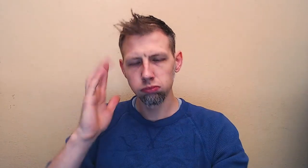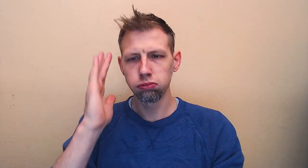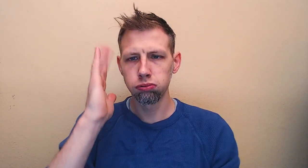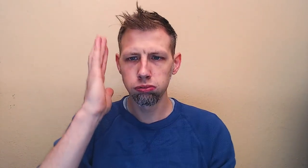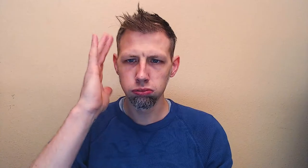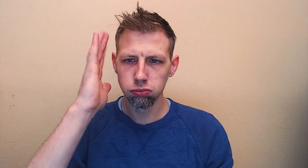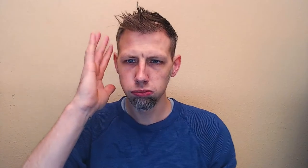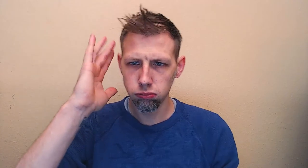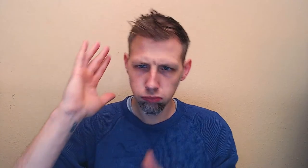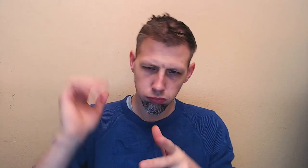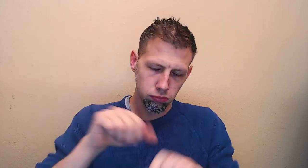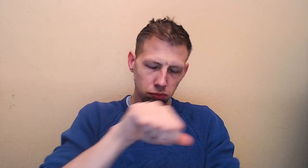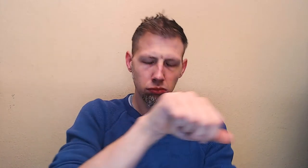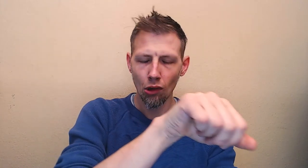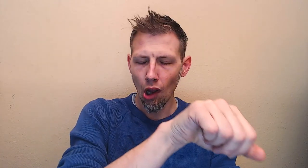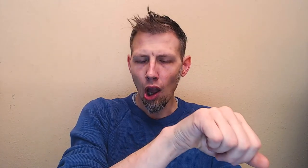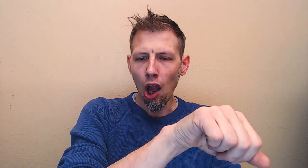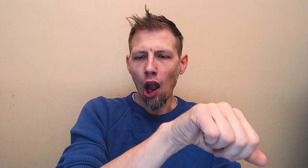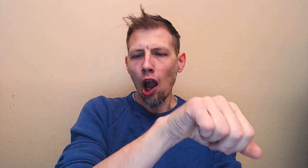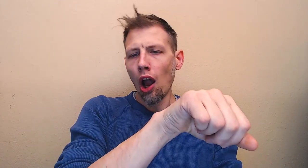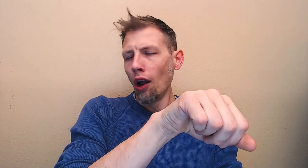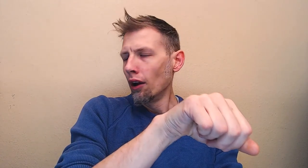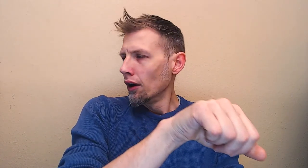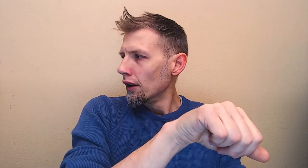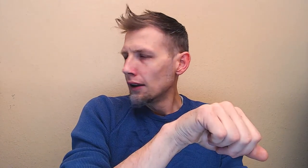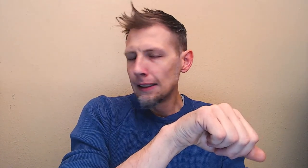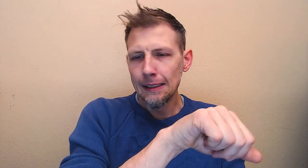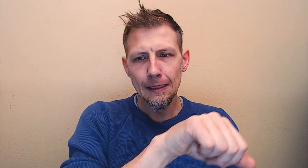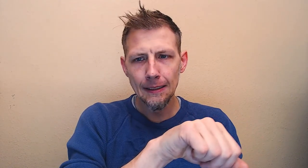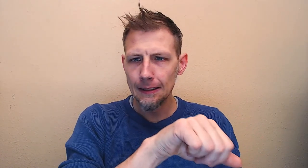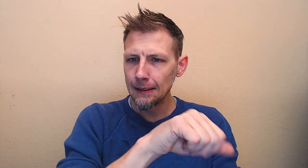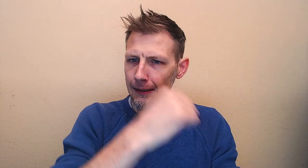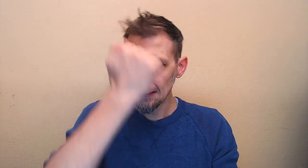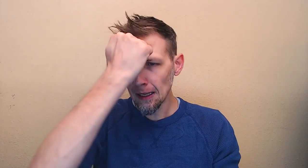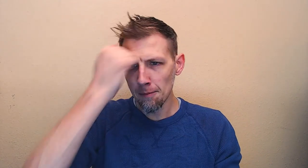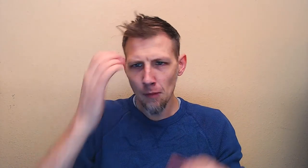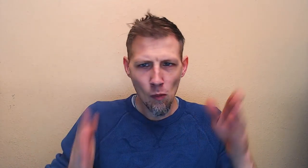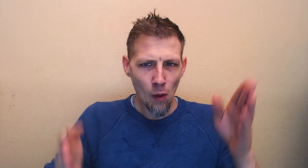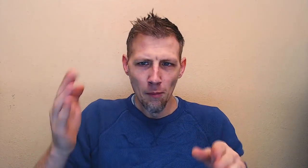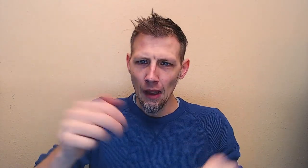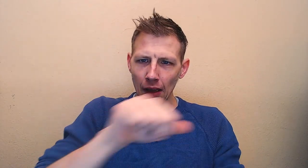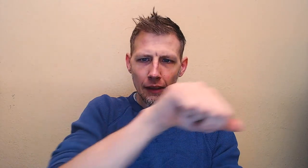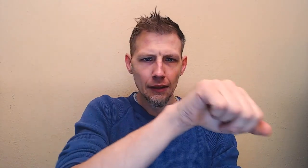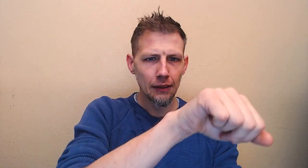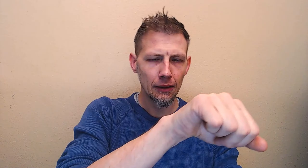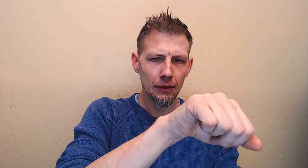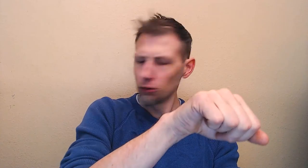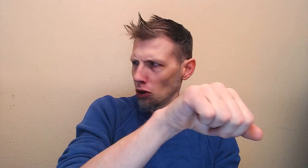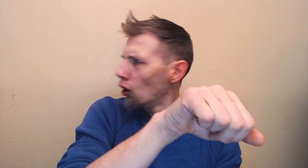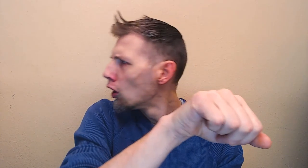(wind whistling) (yawn) Dumb robots! Huh?!